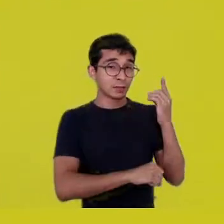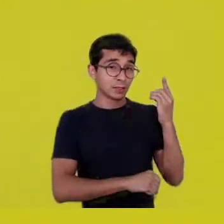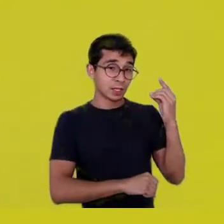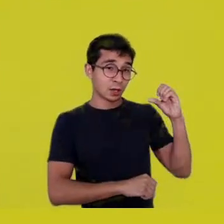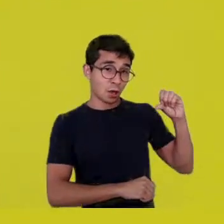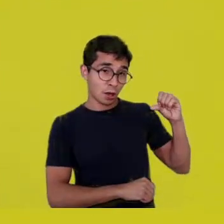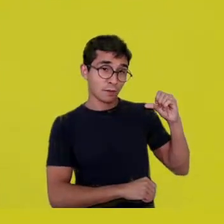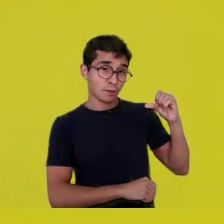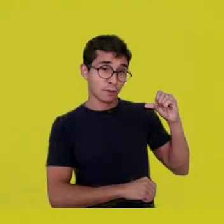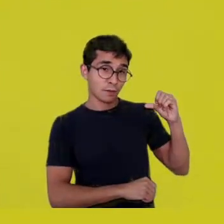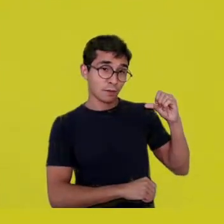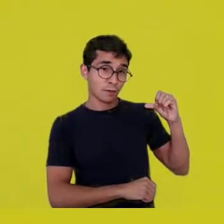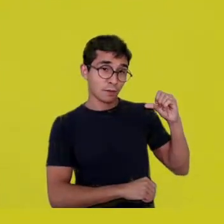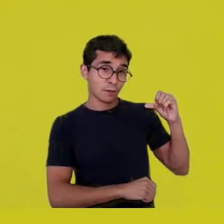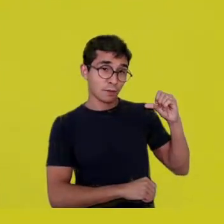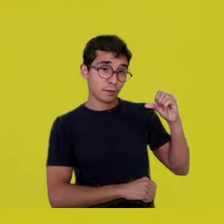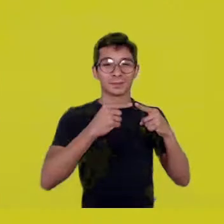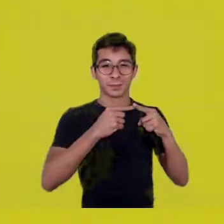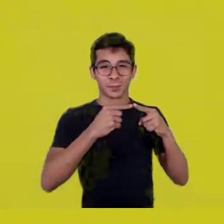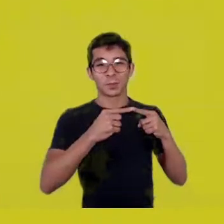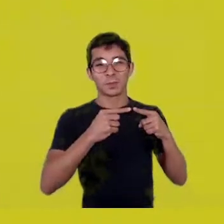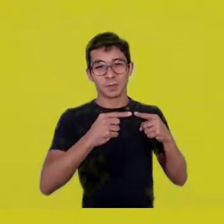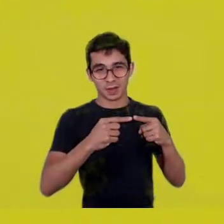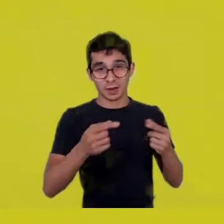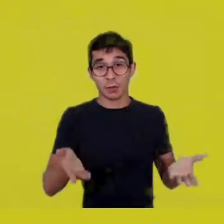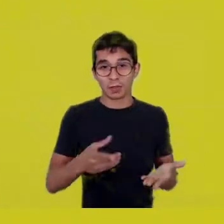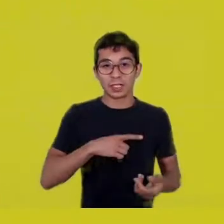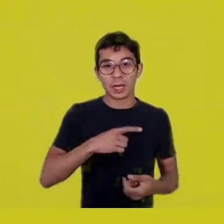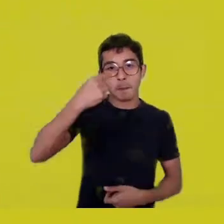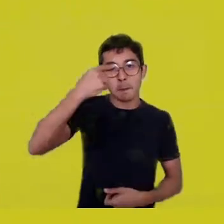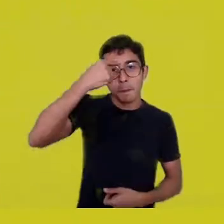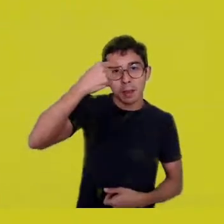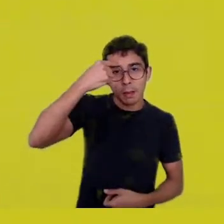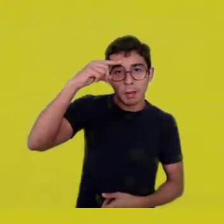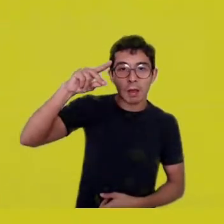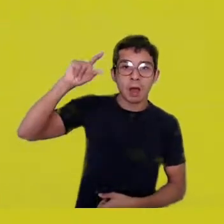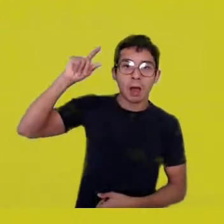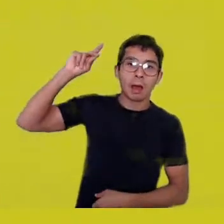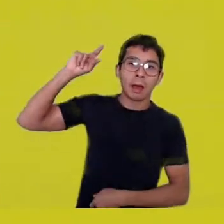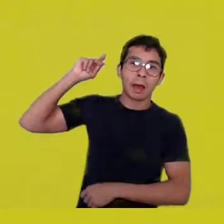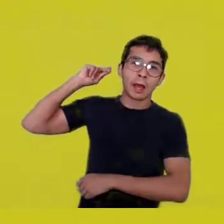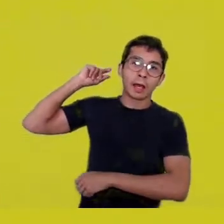Some ideas are medieval. And we are challenged.